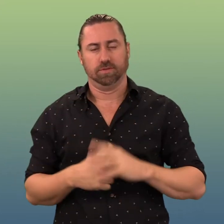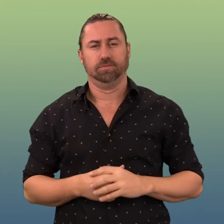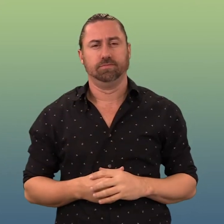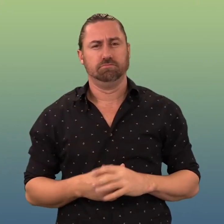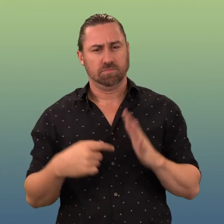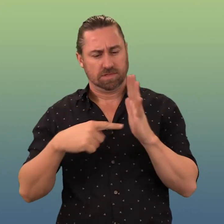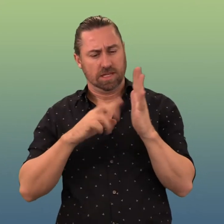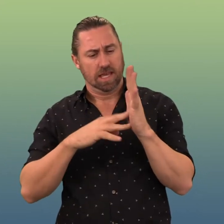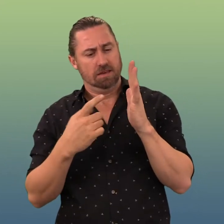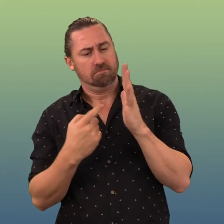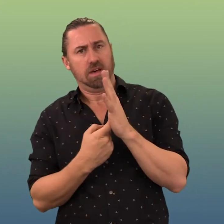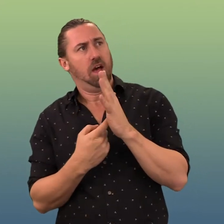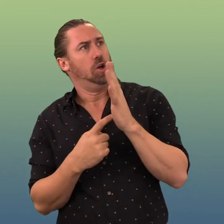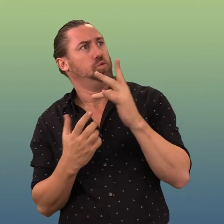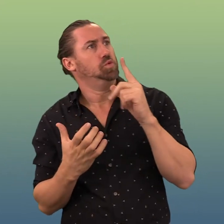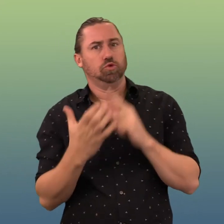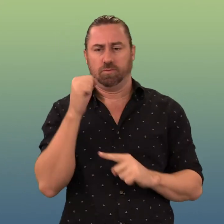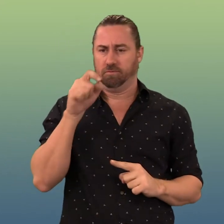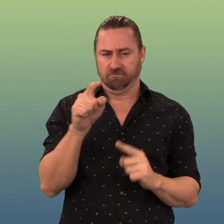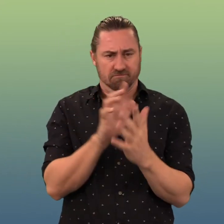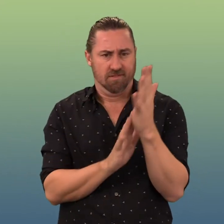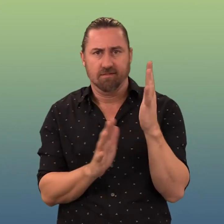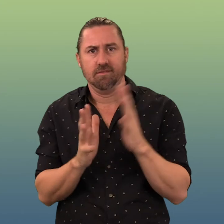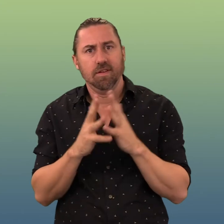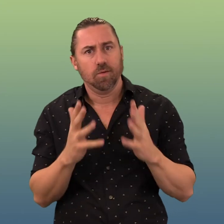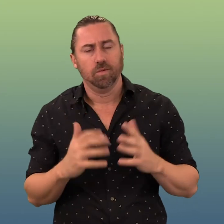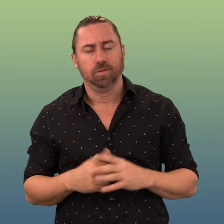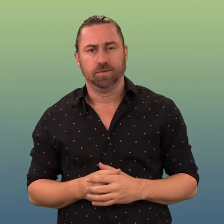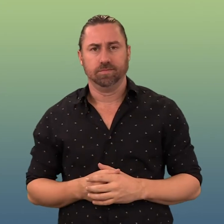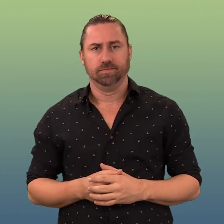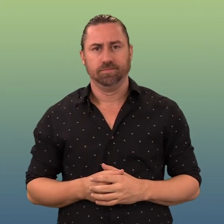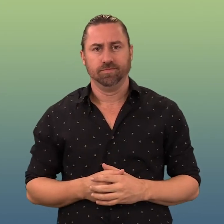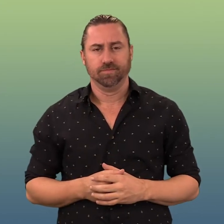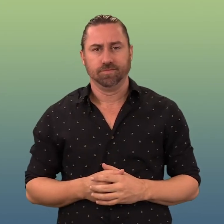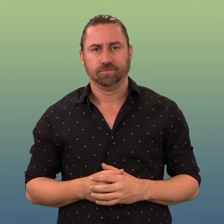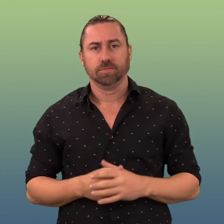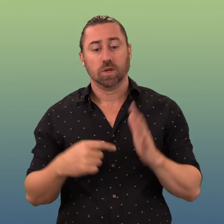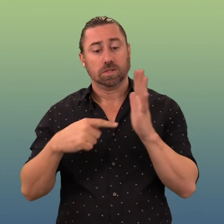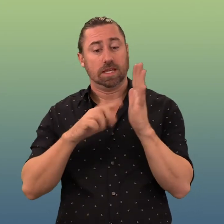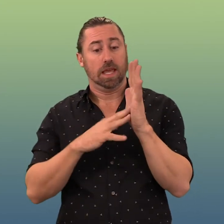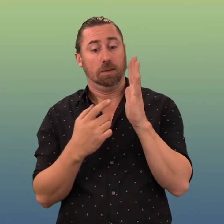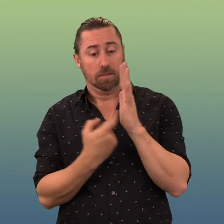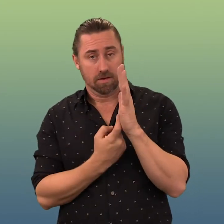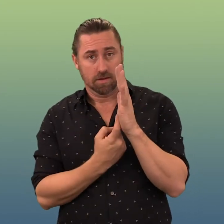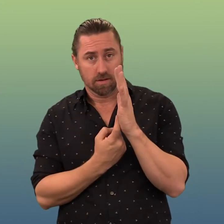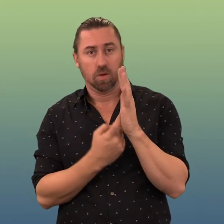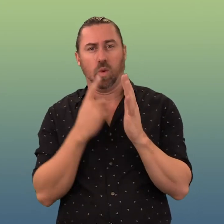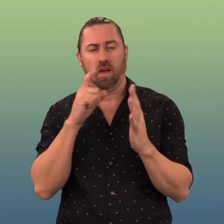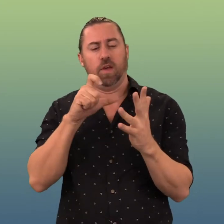by, one, co-designing with our customers, our people, and partners. Two, making our customers and our people